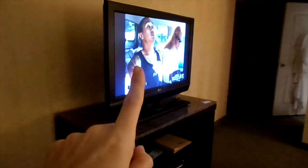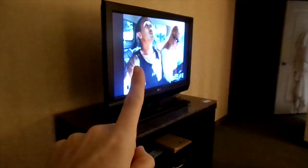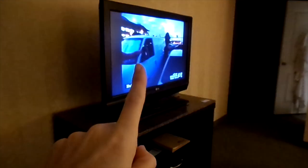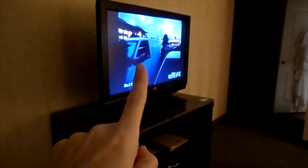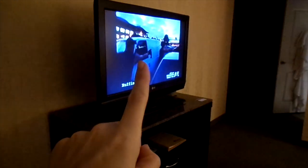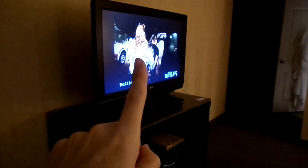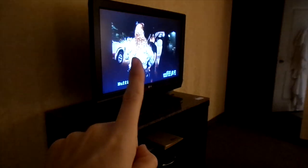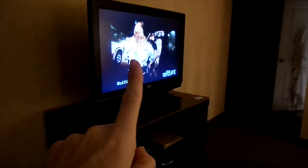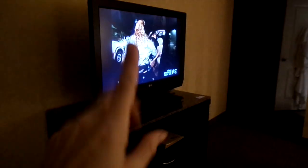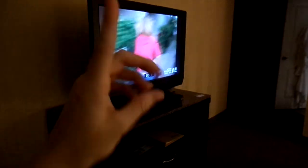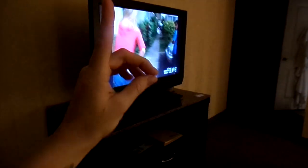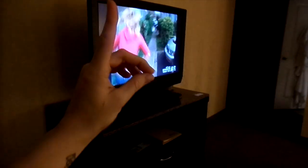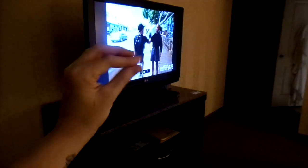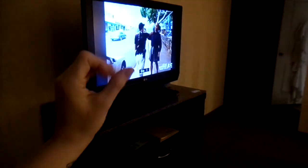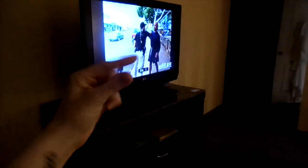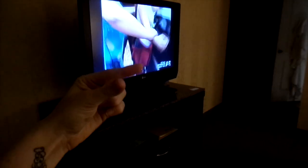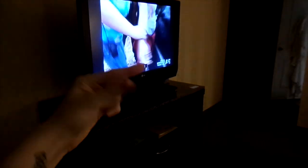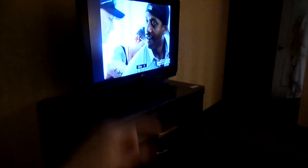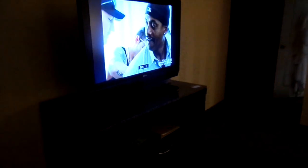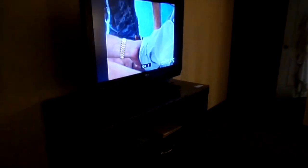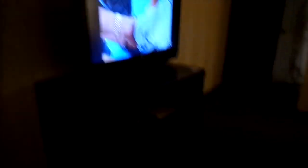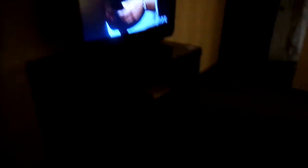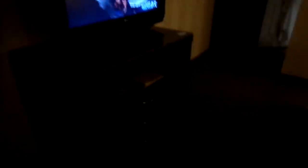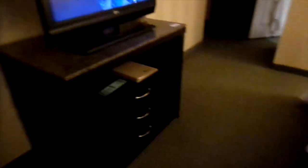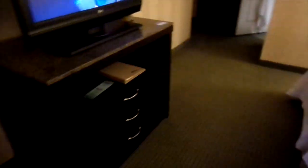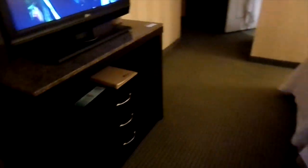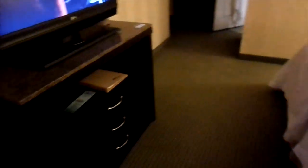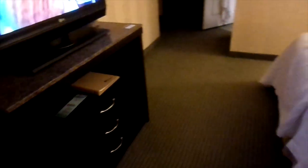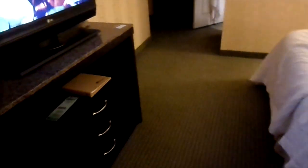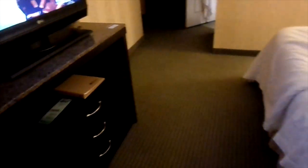TV... Dog